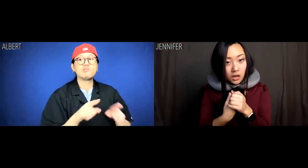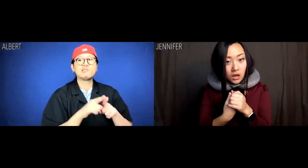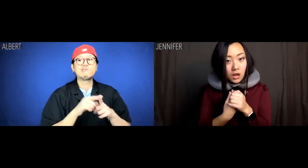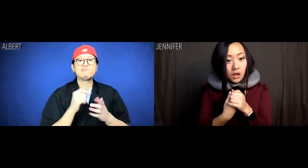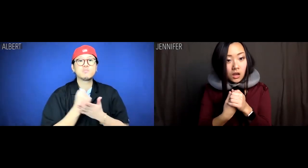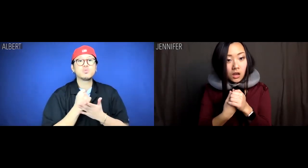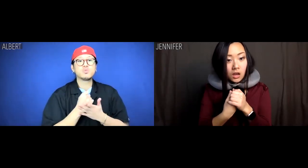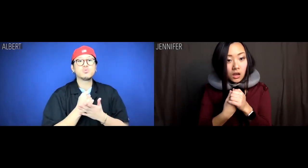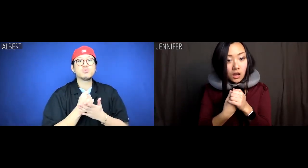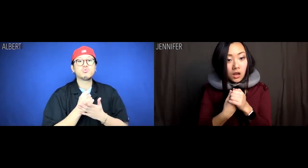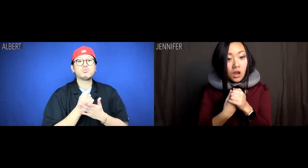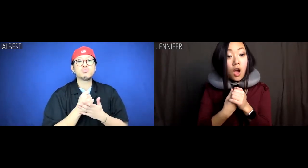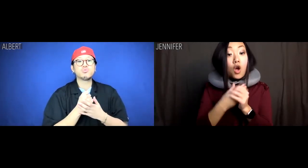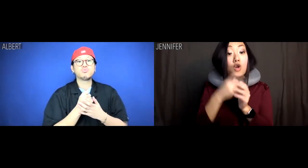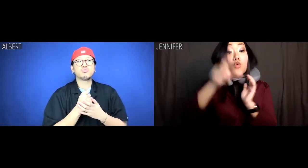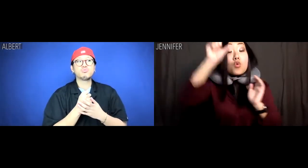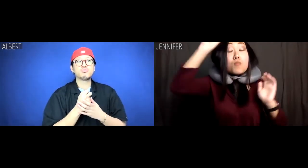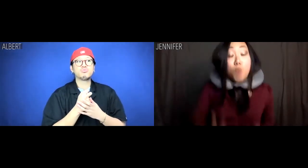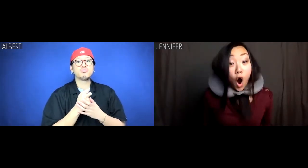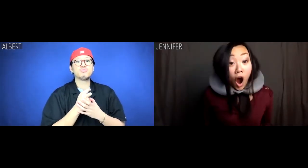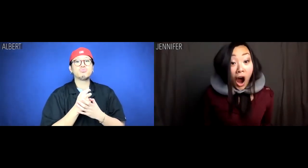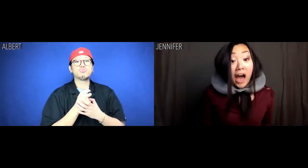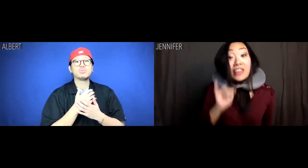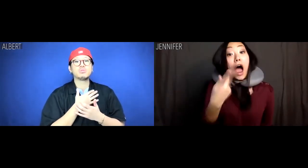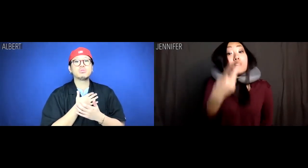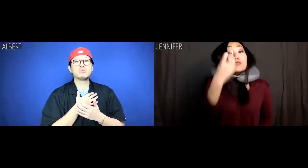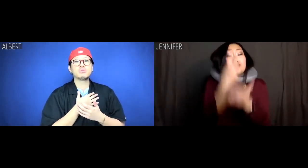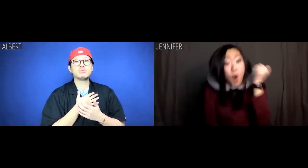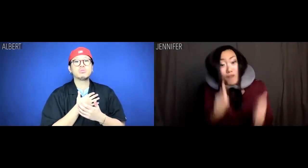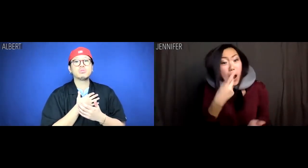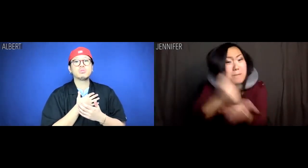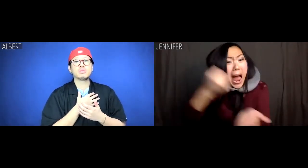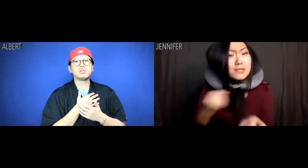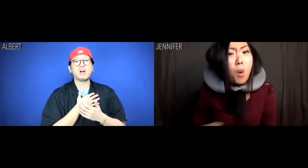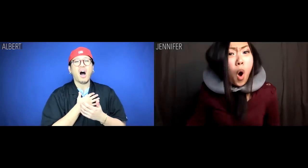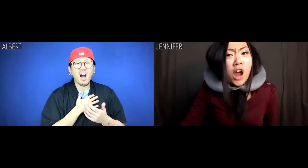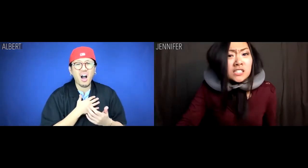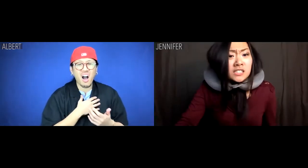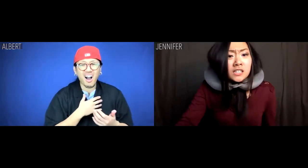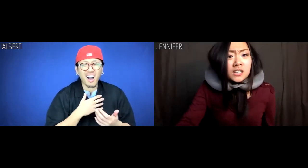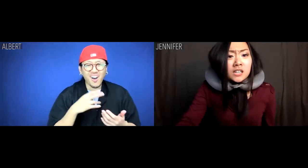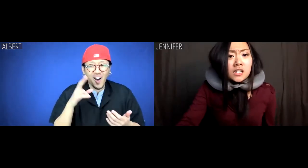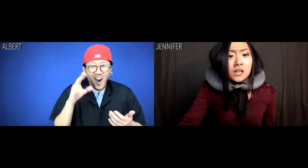Albert: And also my passport Jennifer: You moron! That was both of our passports.